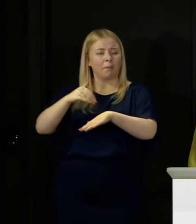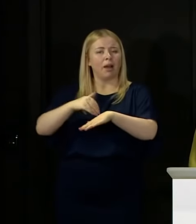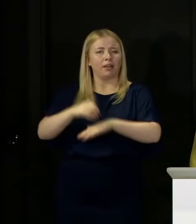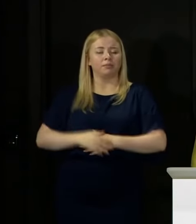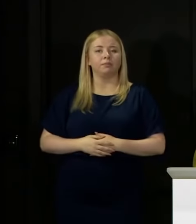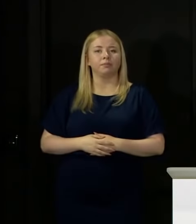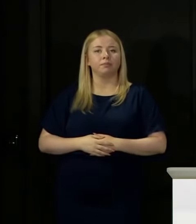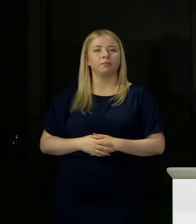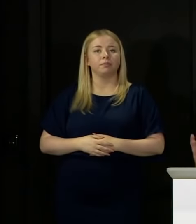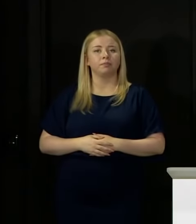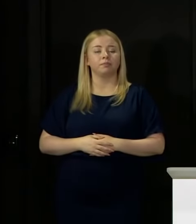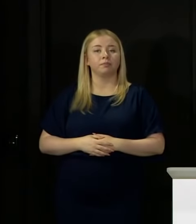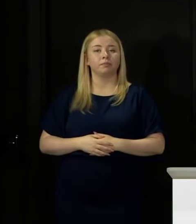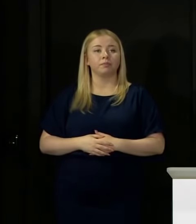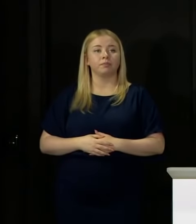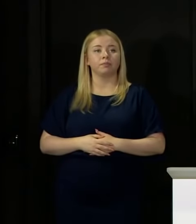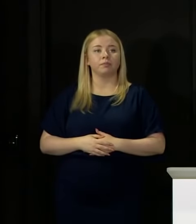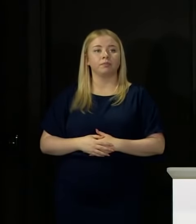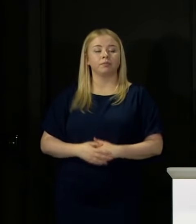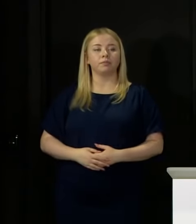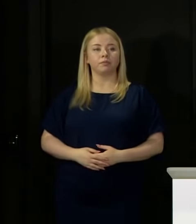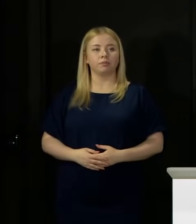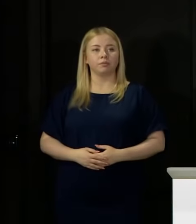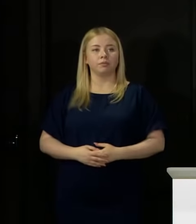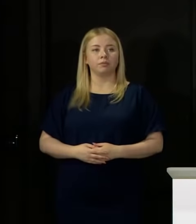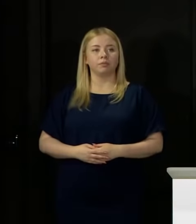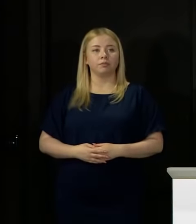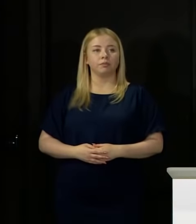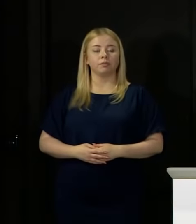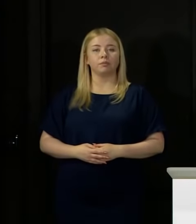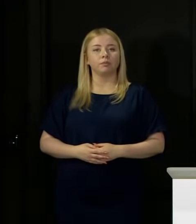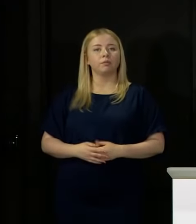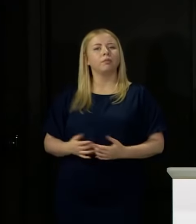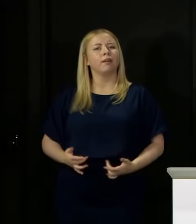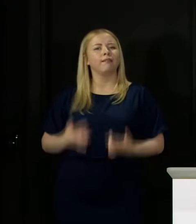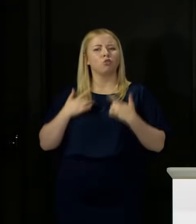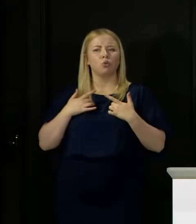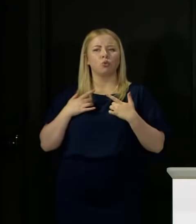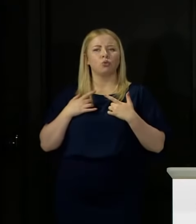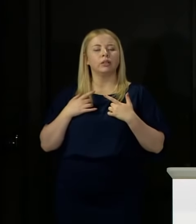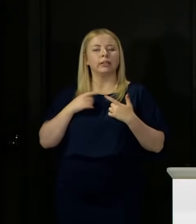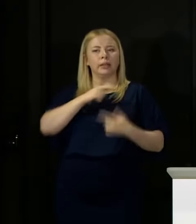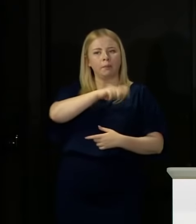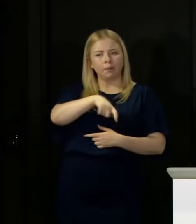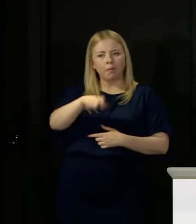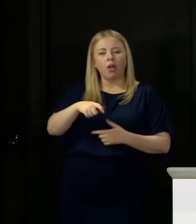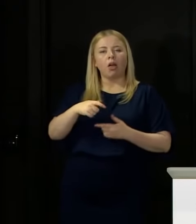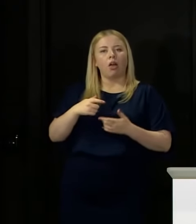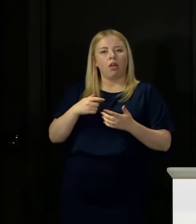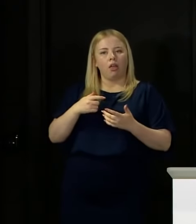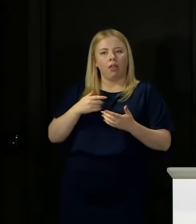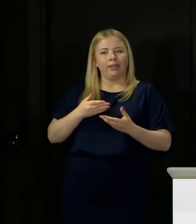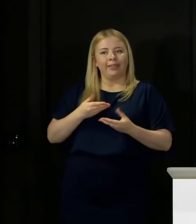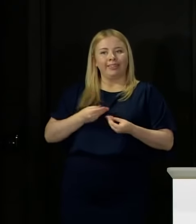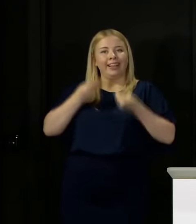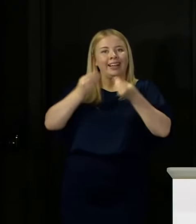My view, not just in terms of people giving and having their contact details gathered